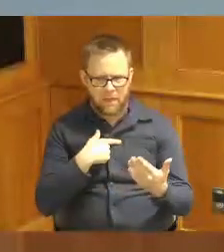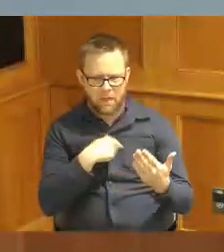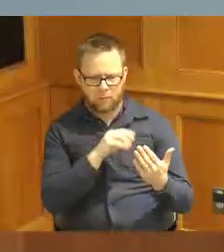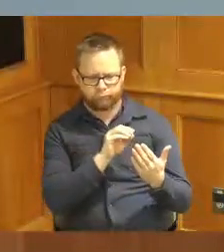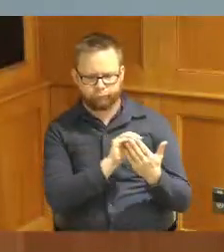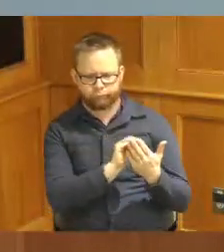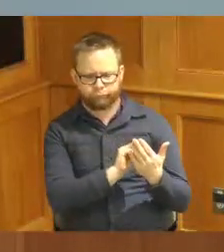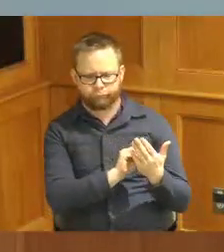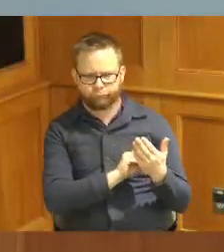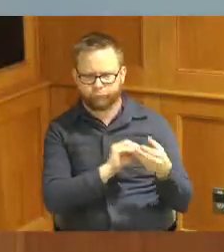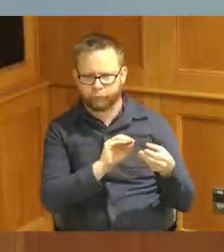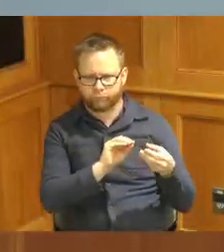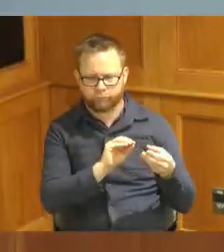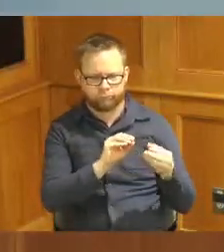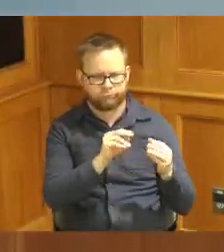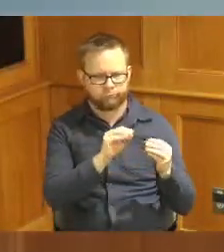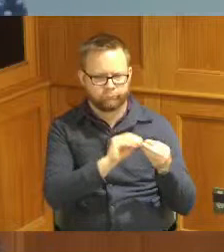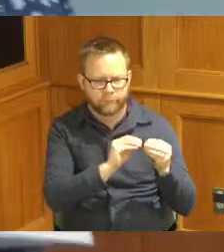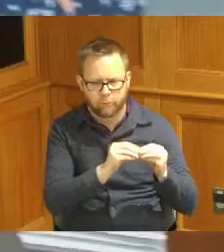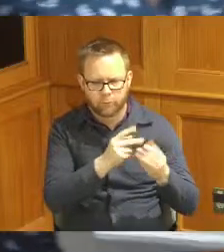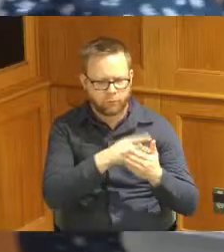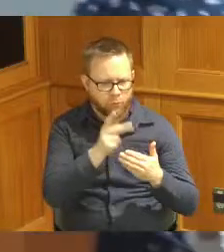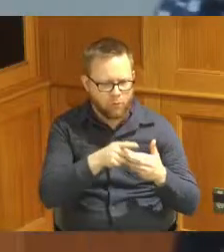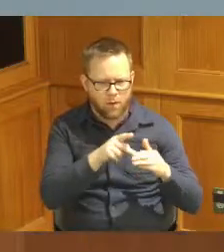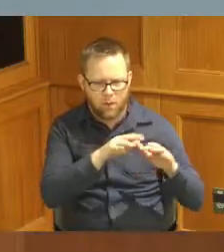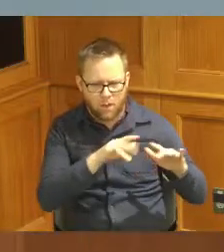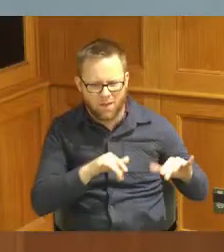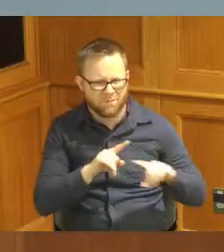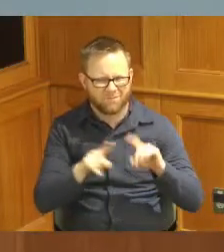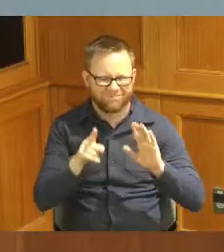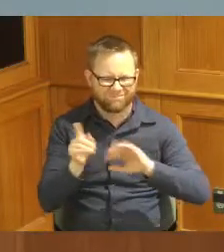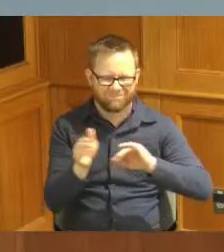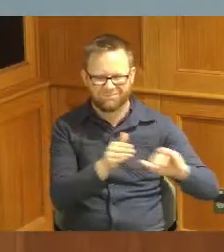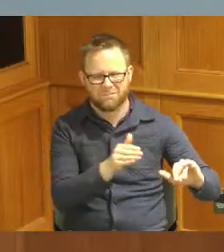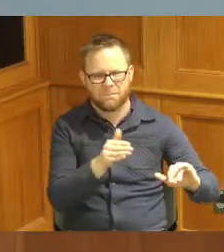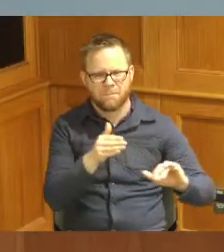and programs and things but I kind of thought might be a little bit better to step back and